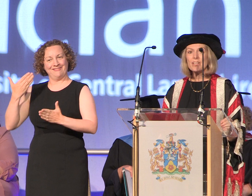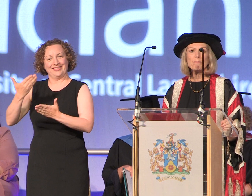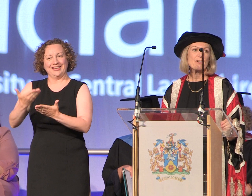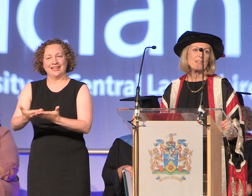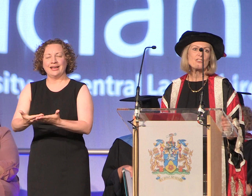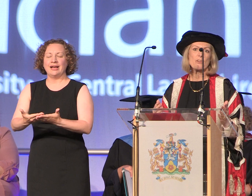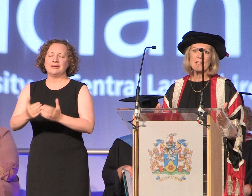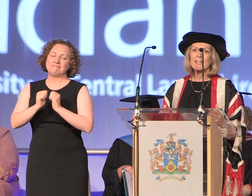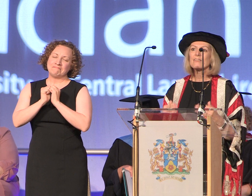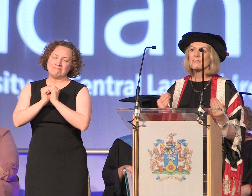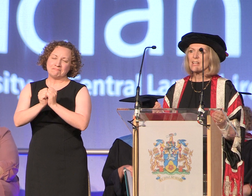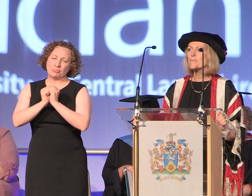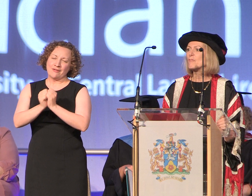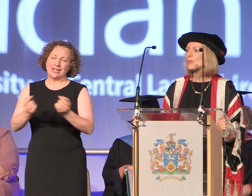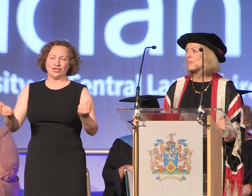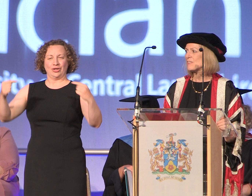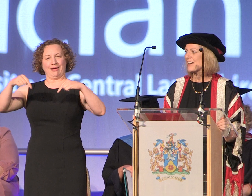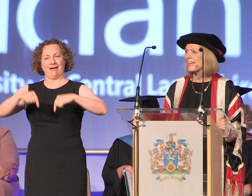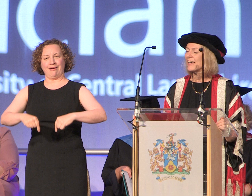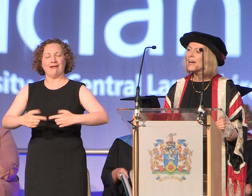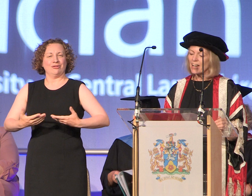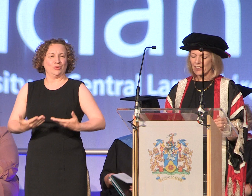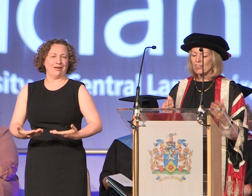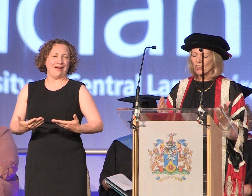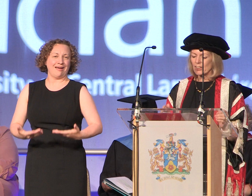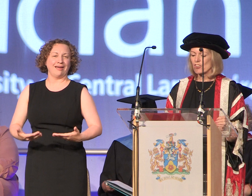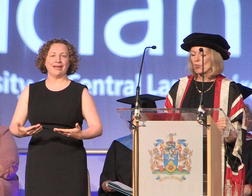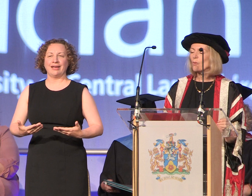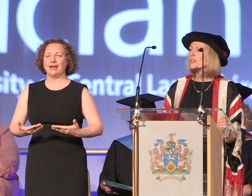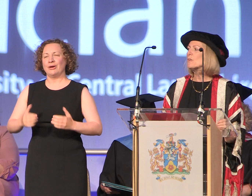real privilege for me to stand before you today and acknowledge all that you